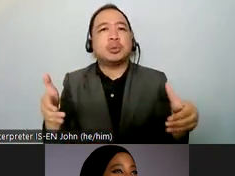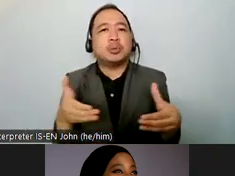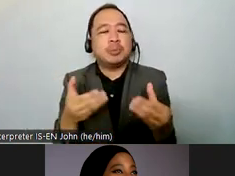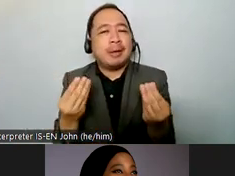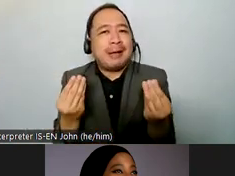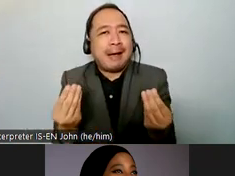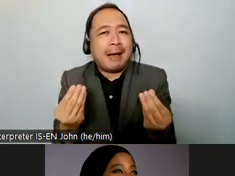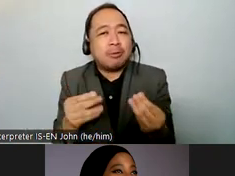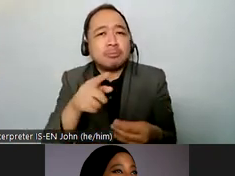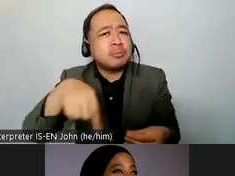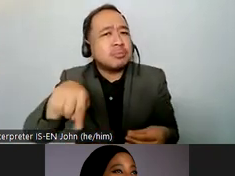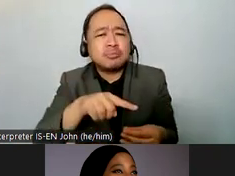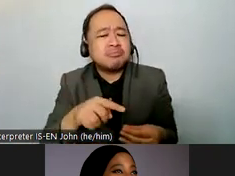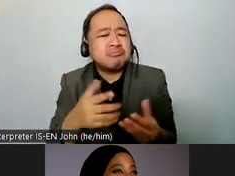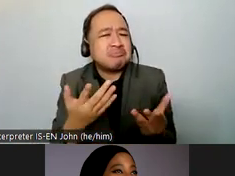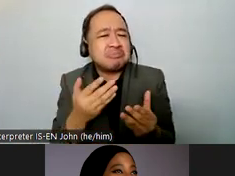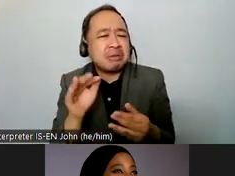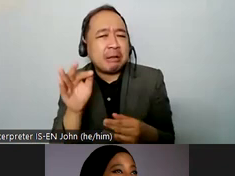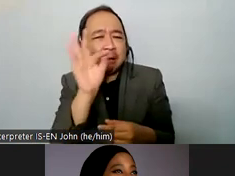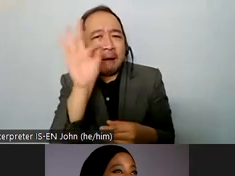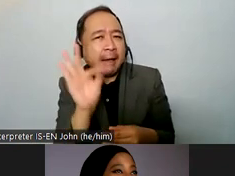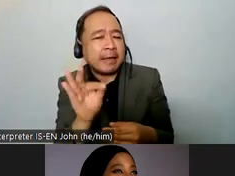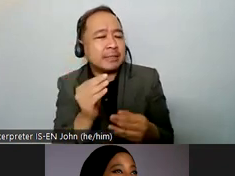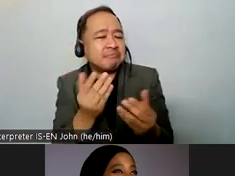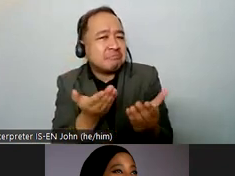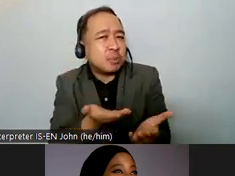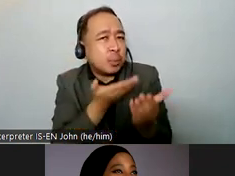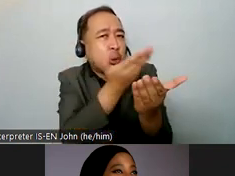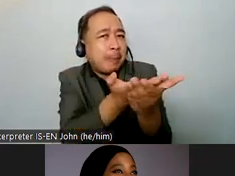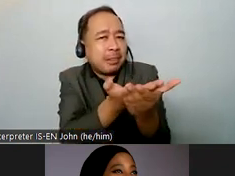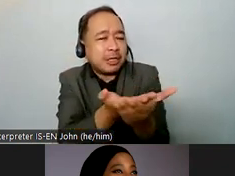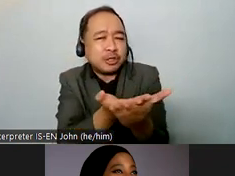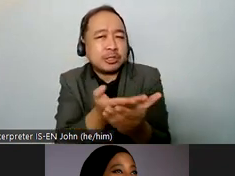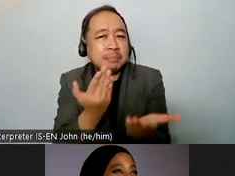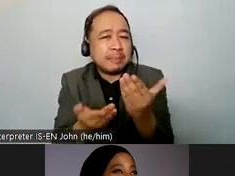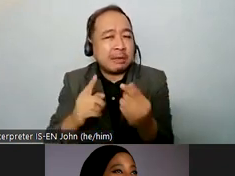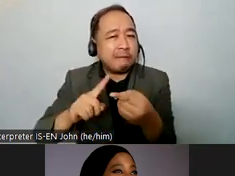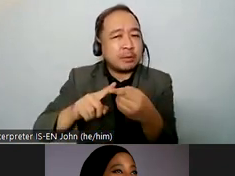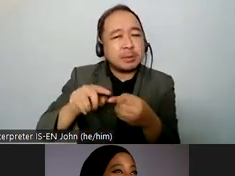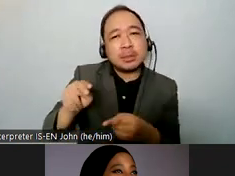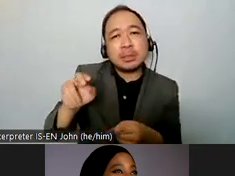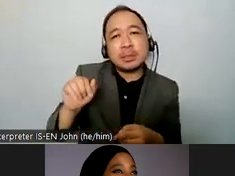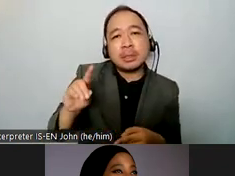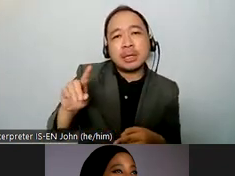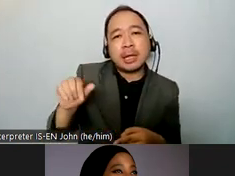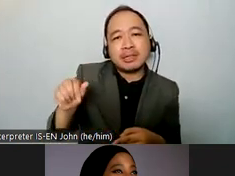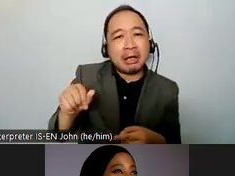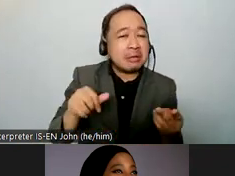um and we can start with you nadia and yanni and tina yeah can i say something